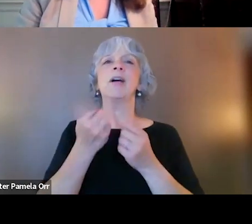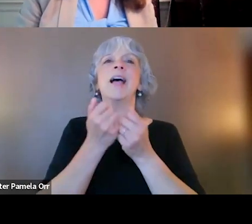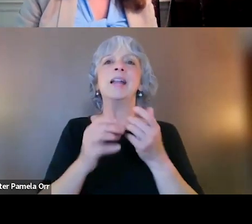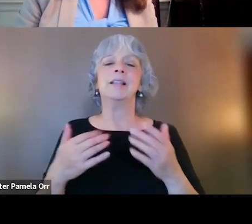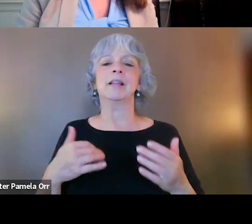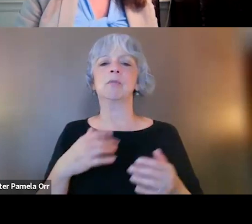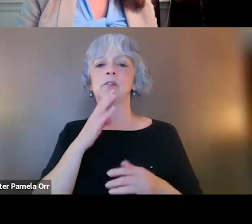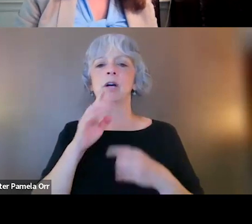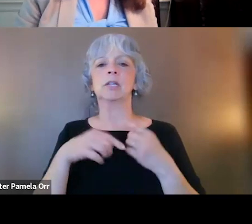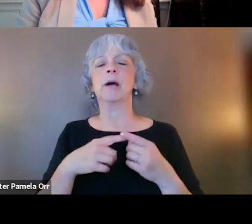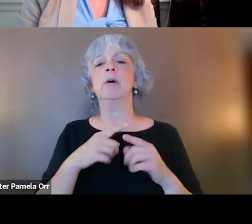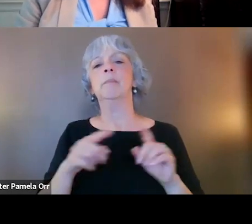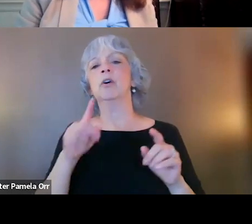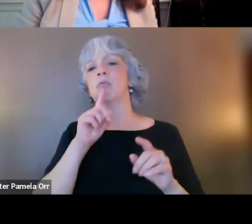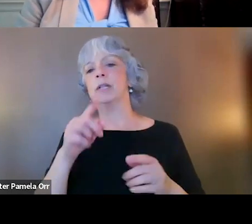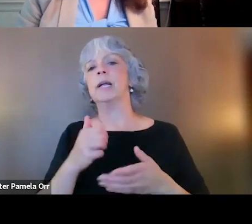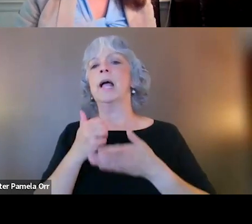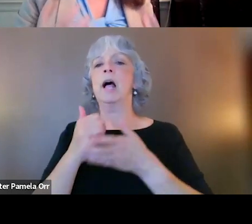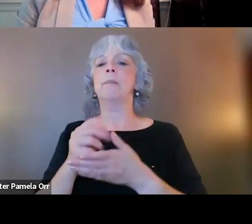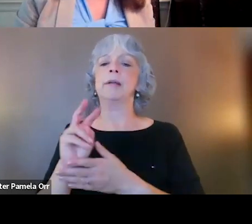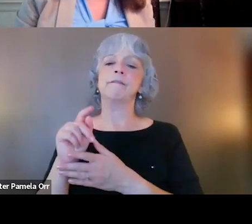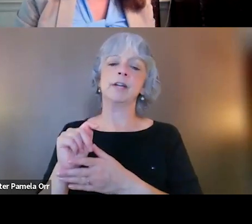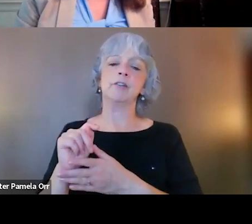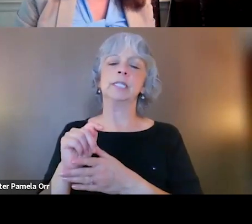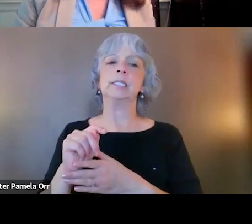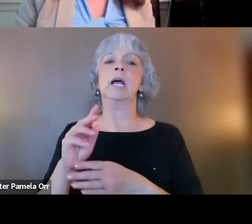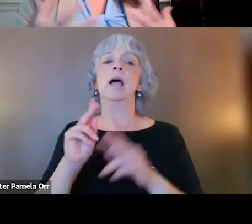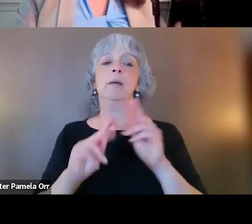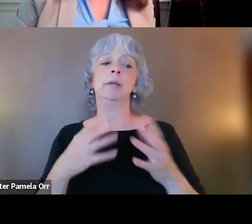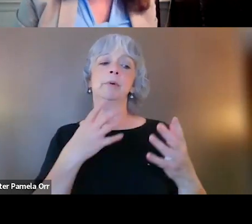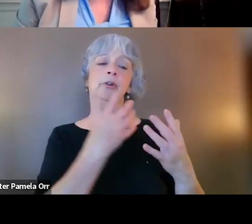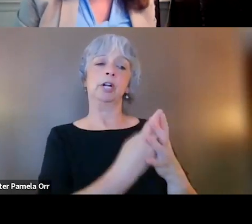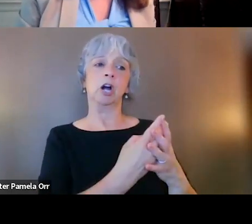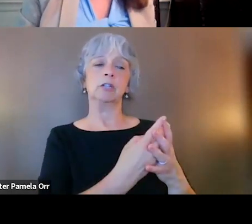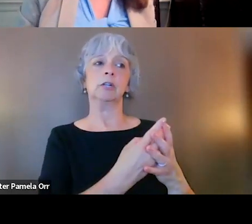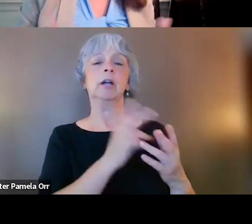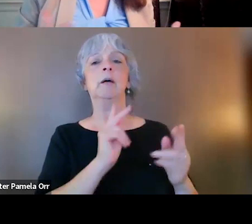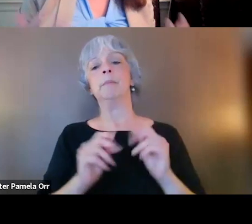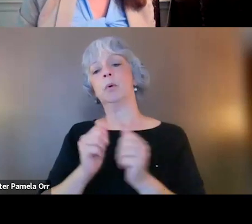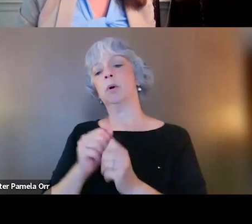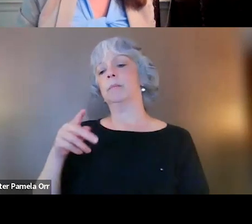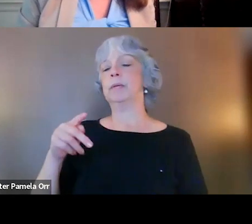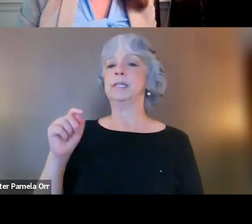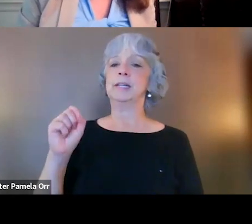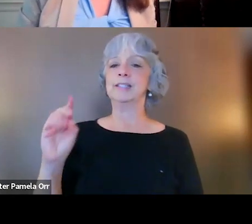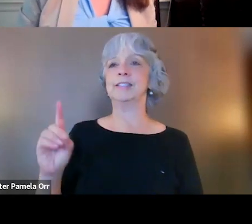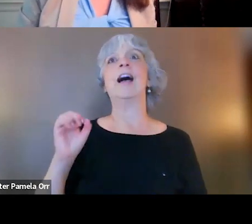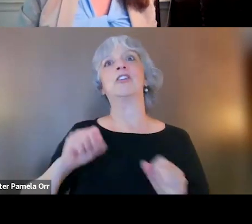But really helping veterans, helping incarcerated individuals, helping people with PTSD, I could go on and on and on, right?